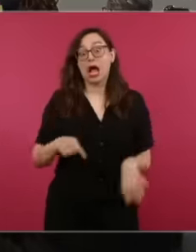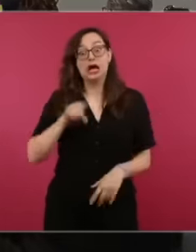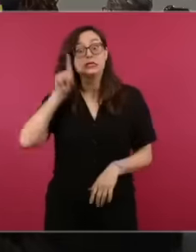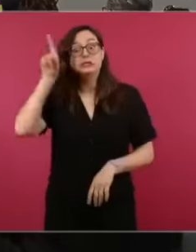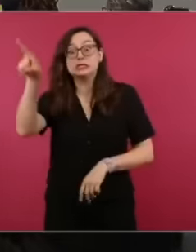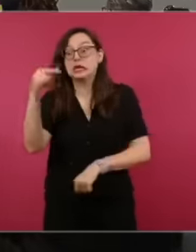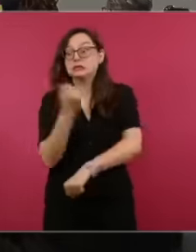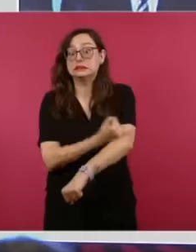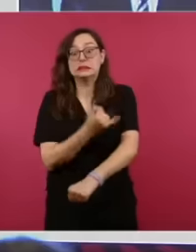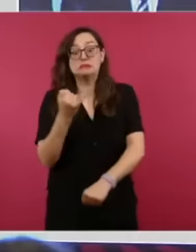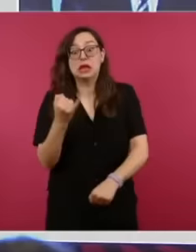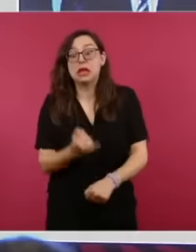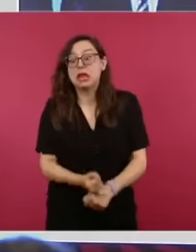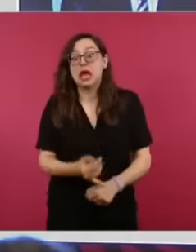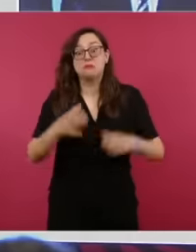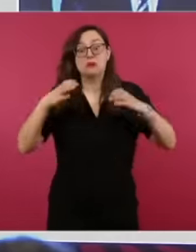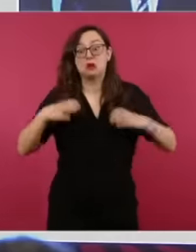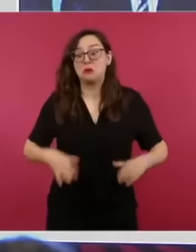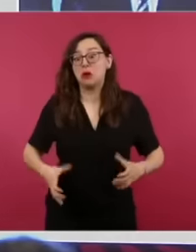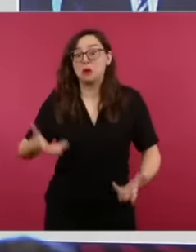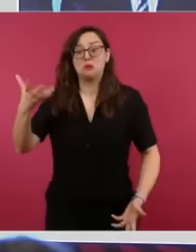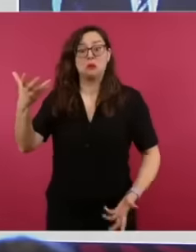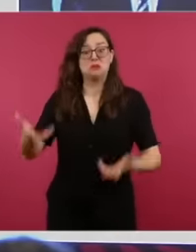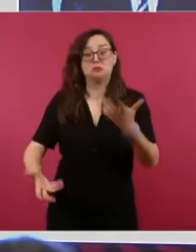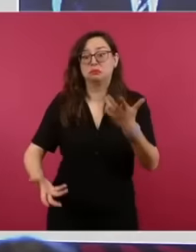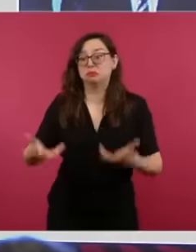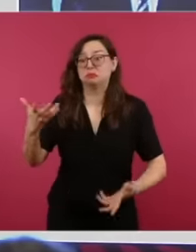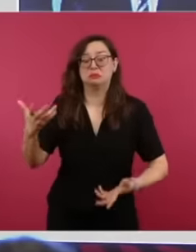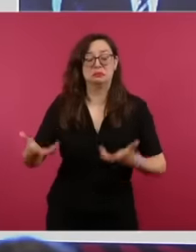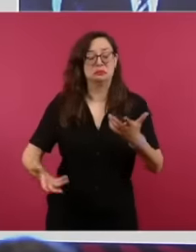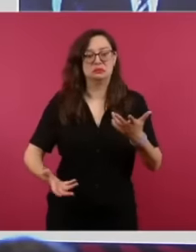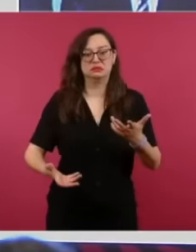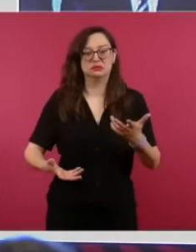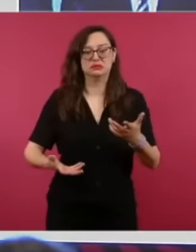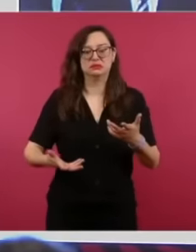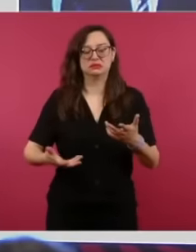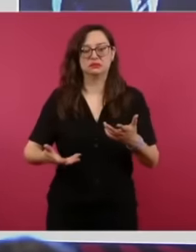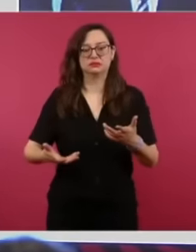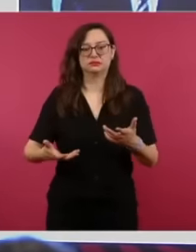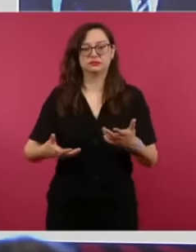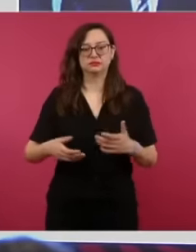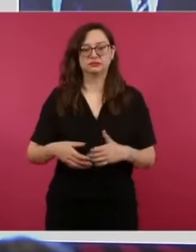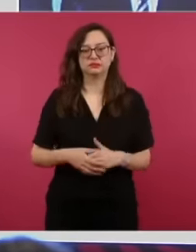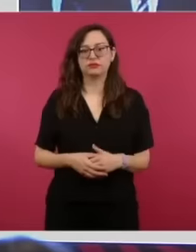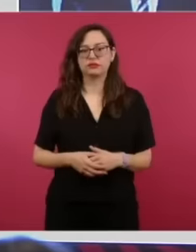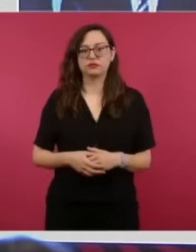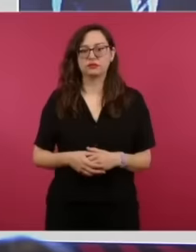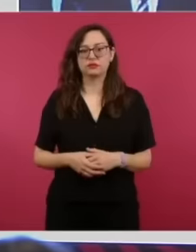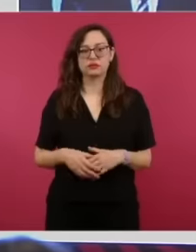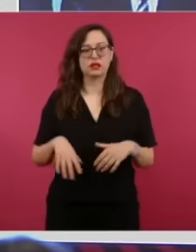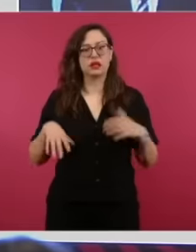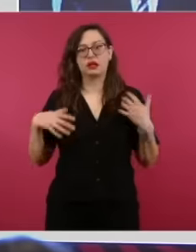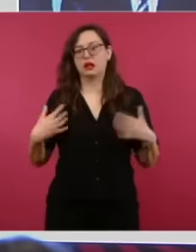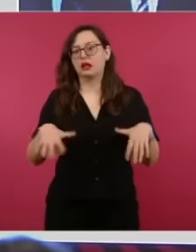clandestine crematorium with human remains in the limits of Iztapalapa and